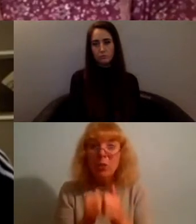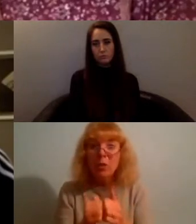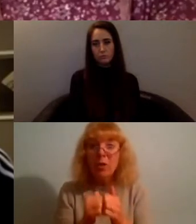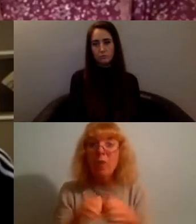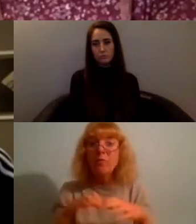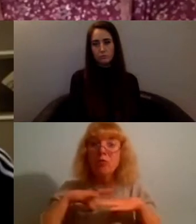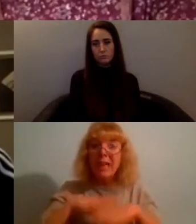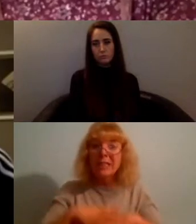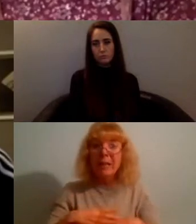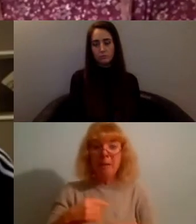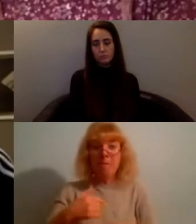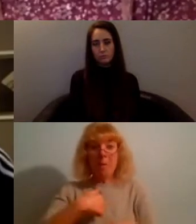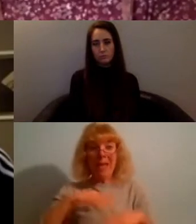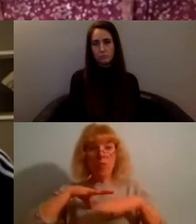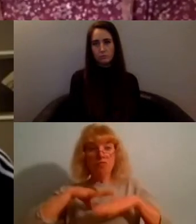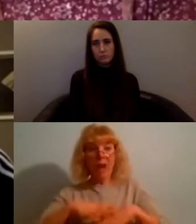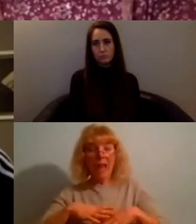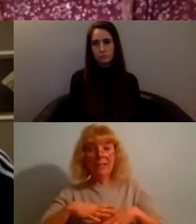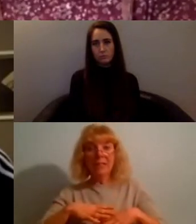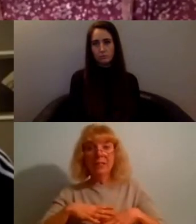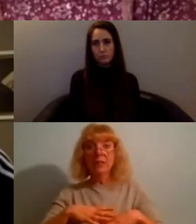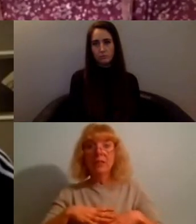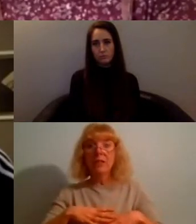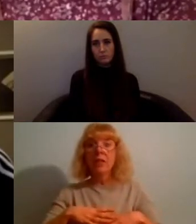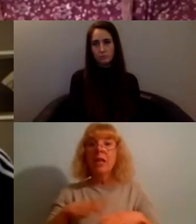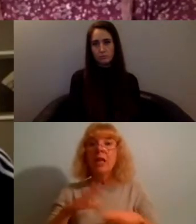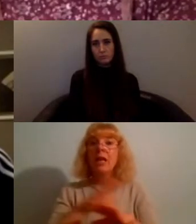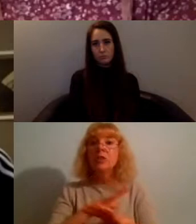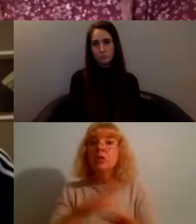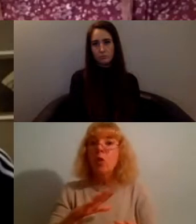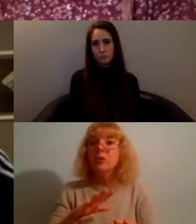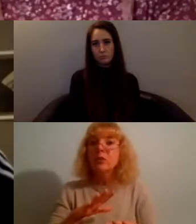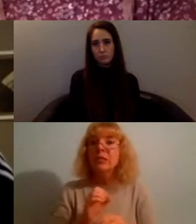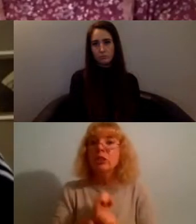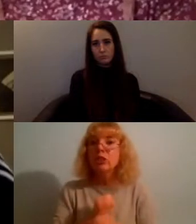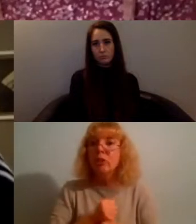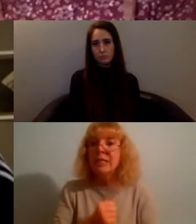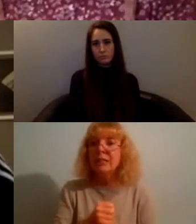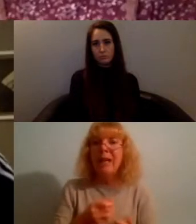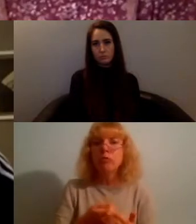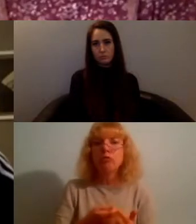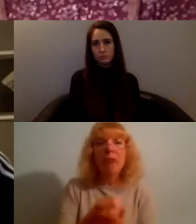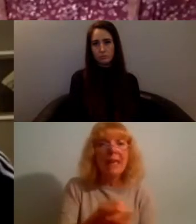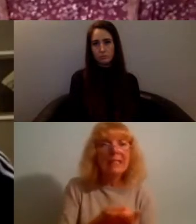me resting actually doesn't cause me to stress about paying rent it doesn't cause me these uh